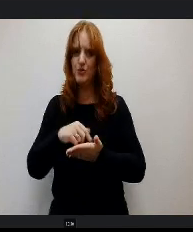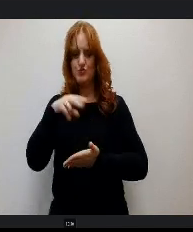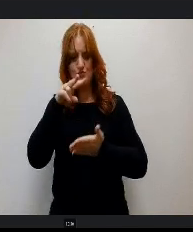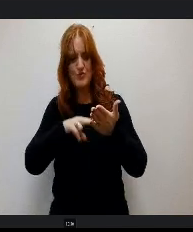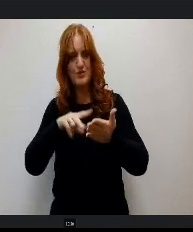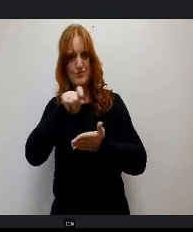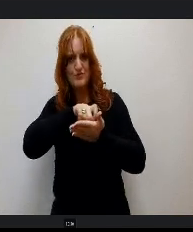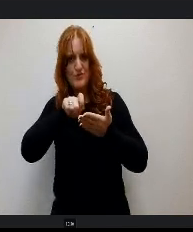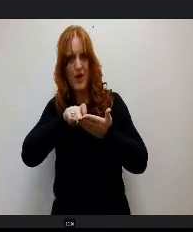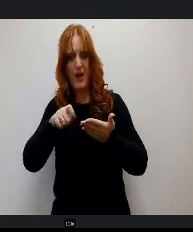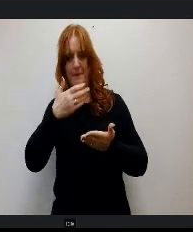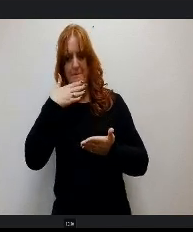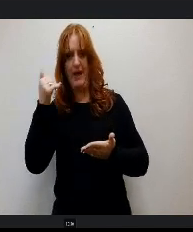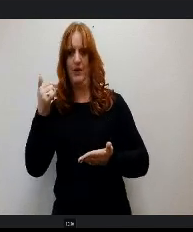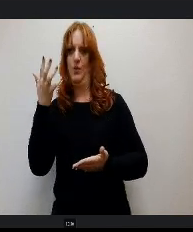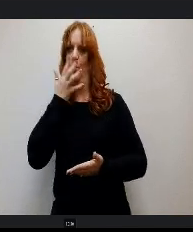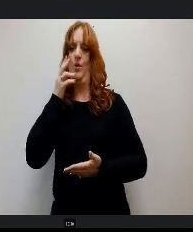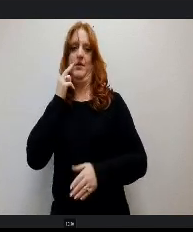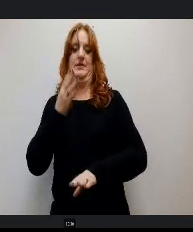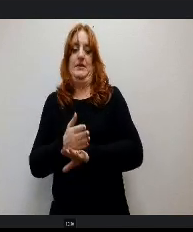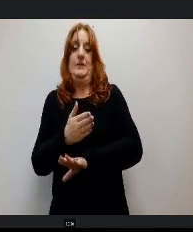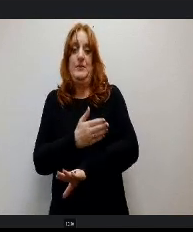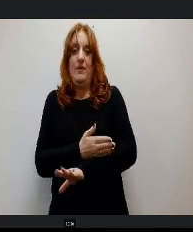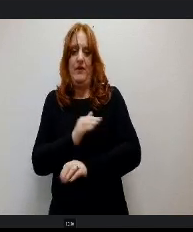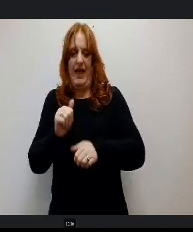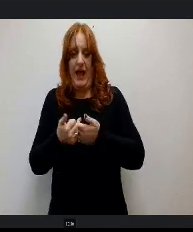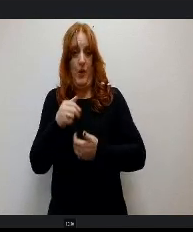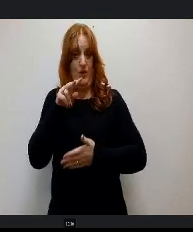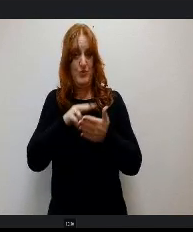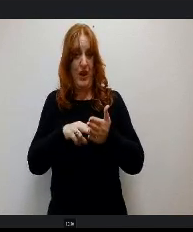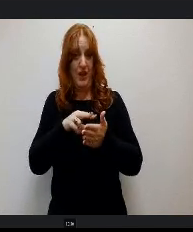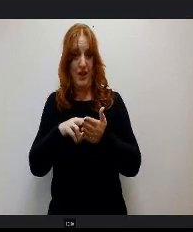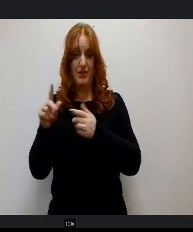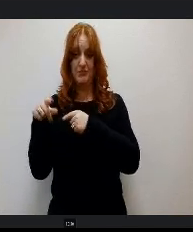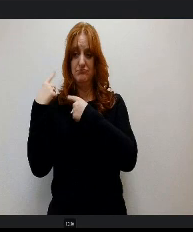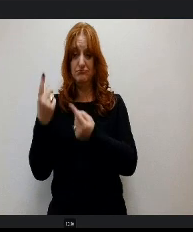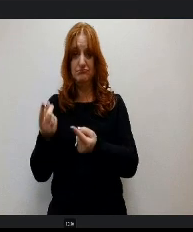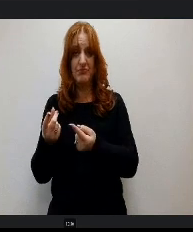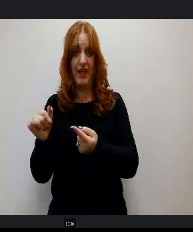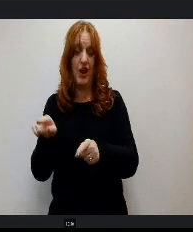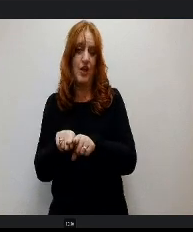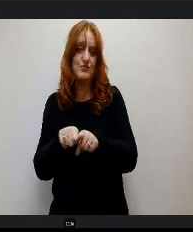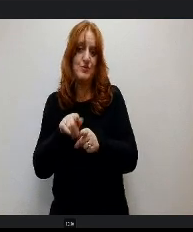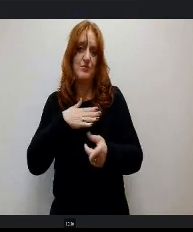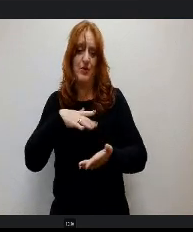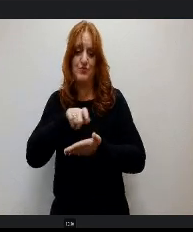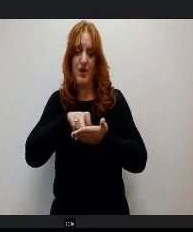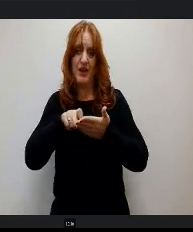I have seen an improvement in how I've read in my writing in general. And my spelling has gotten a lot better.